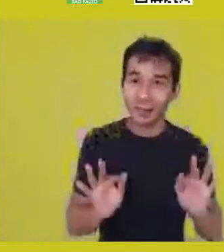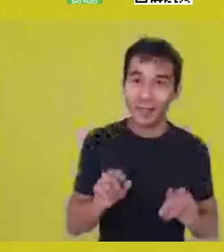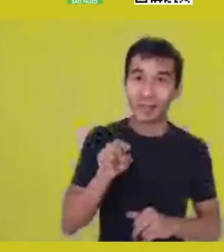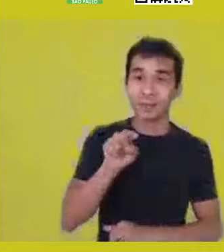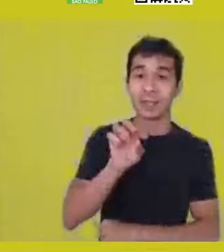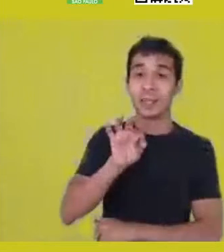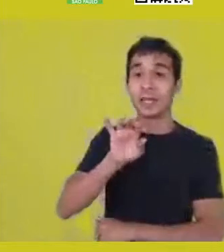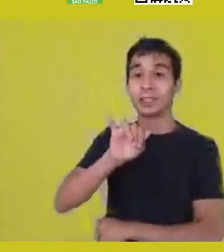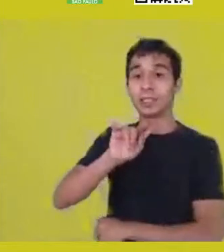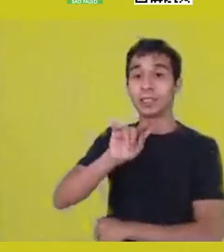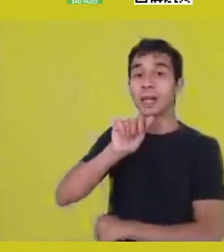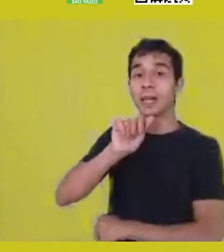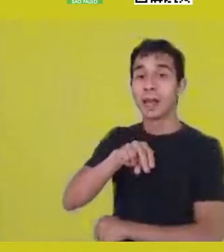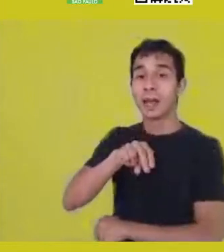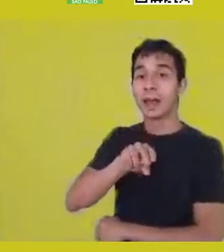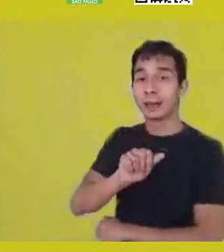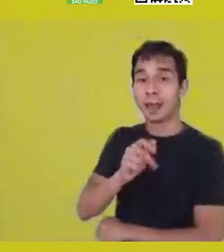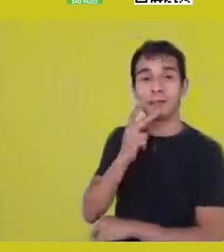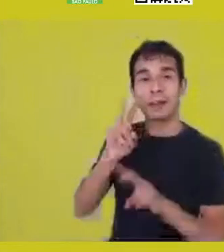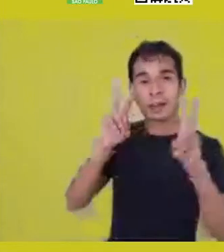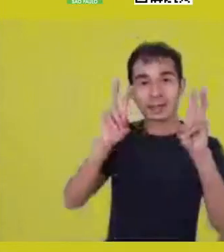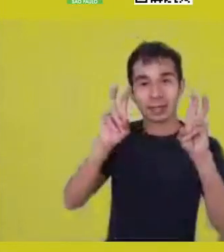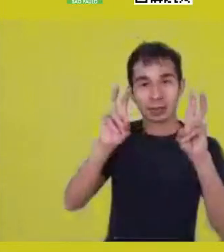when he presented dreams. Dreams are a component of reality